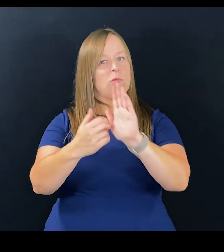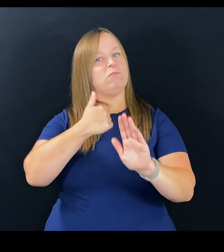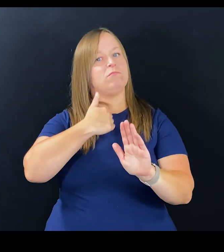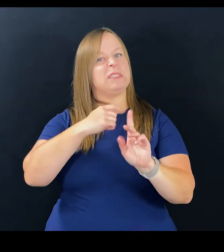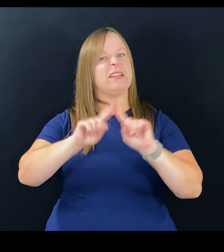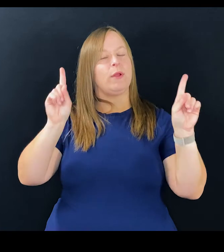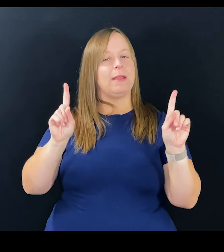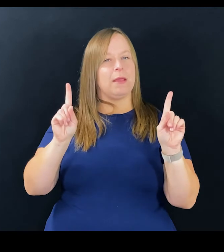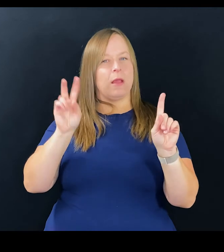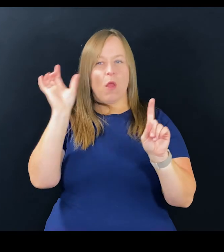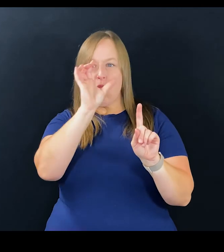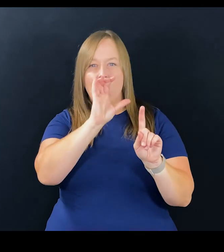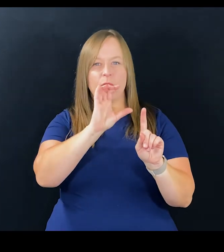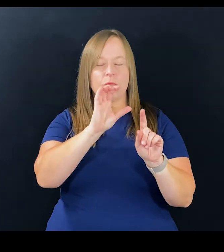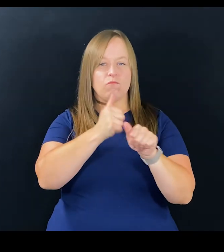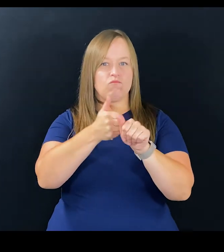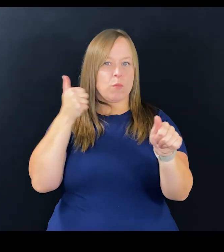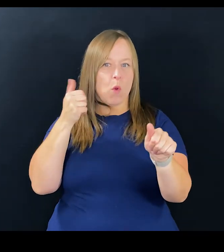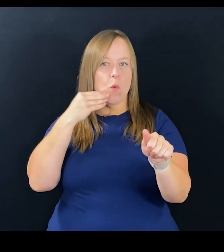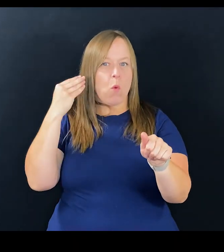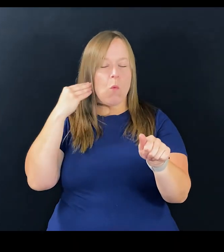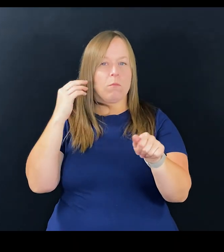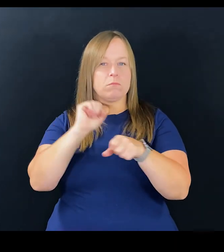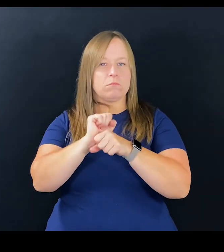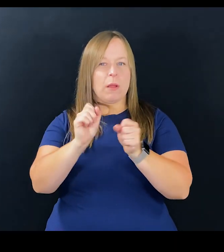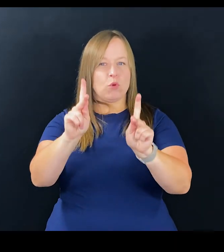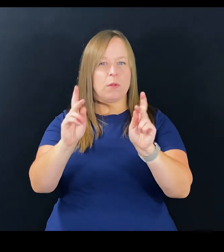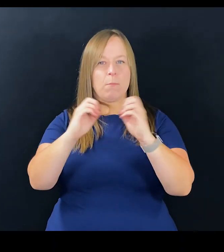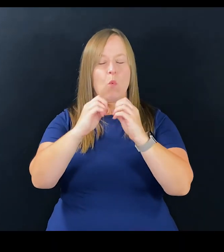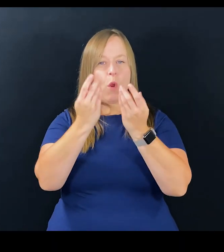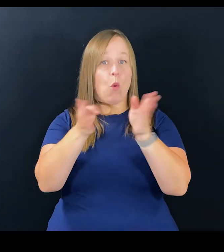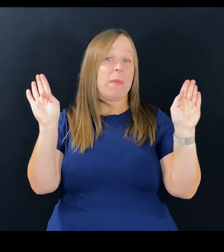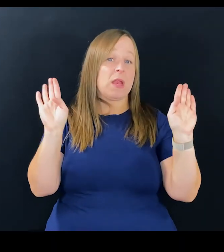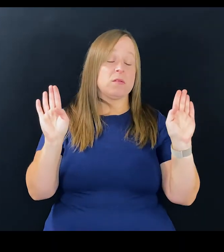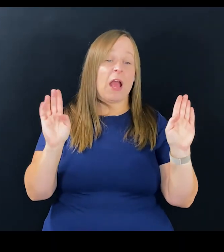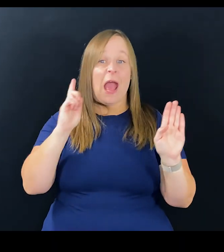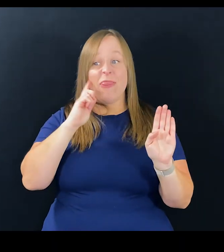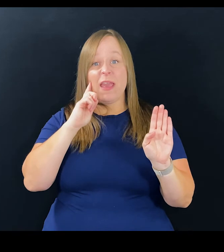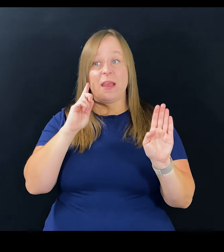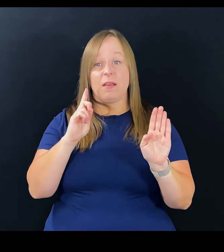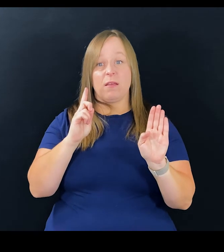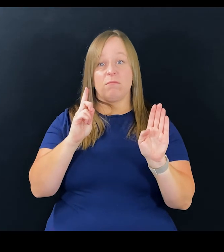present ourselves differently, and look for those remote opportunities to become more open.